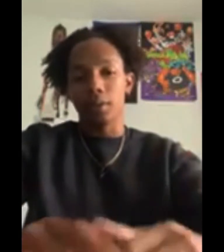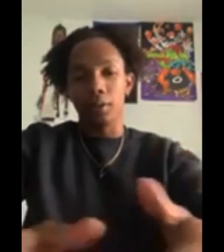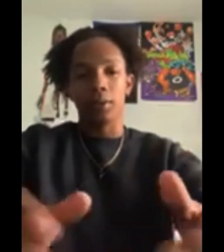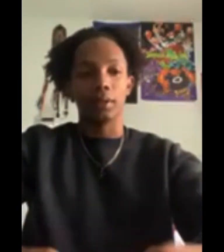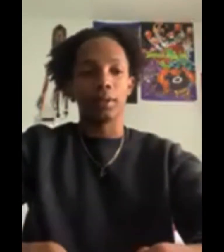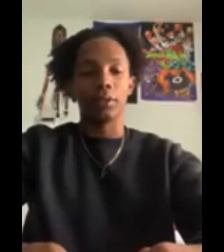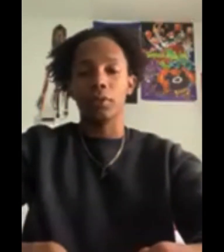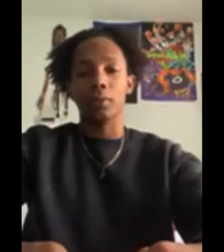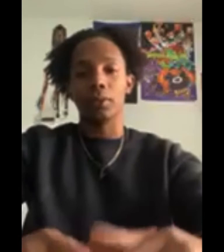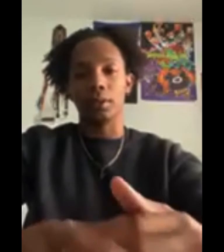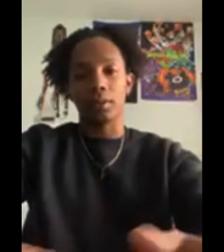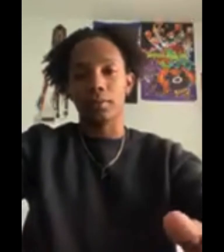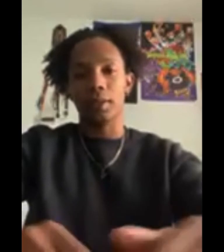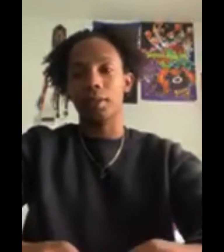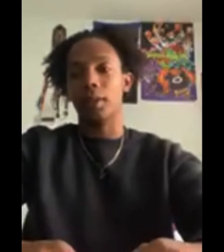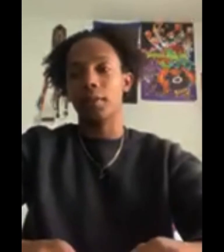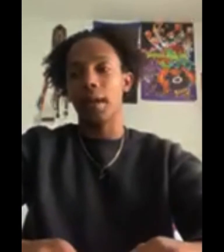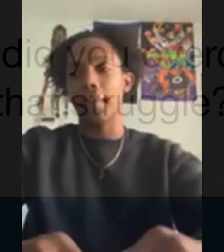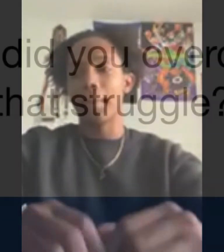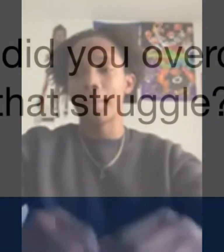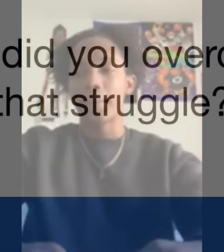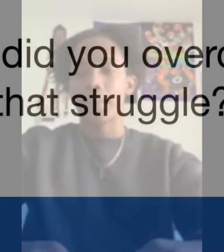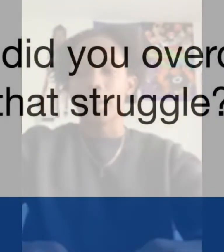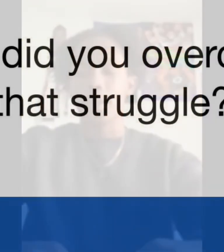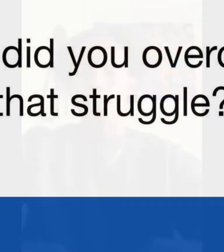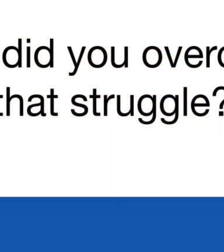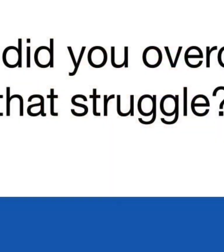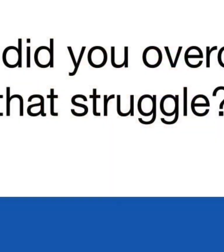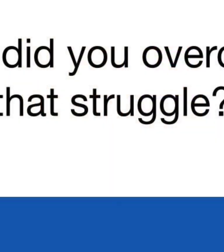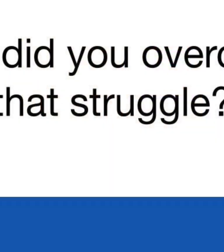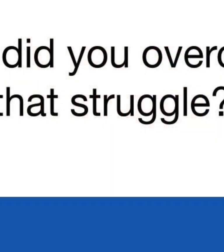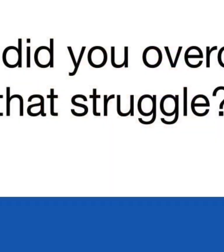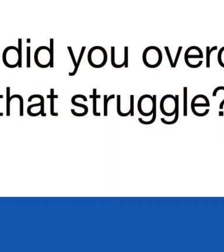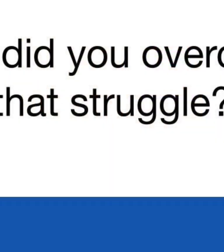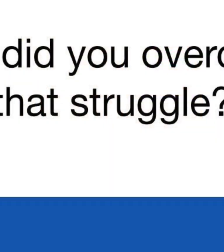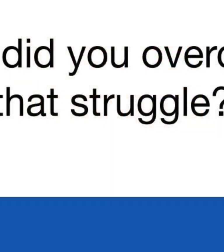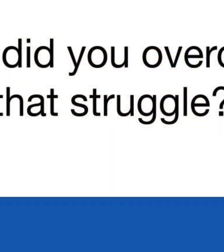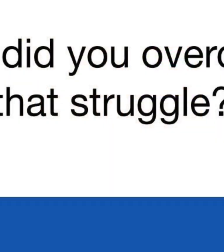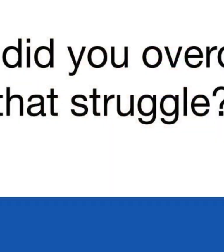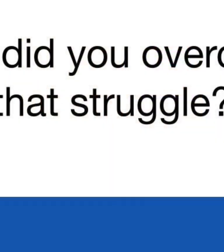you know, get in trouble based off that. [Narrator] How did you overcome that struggle?